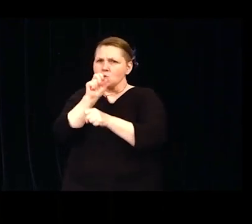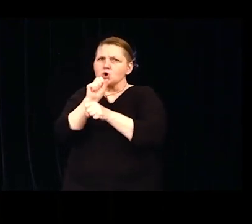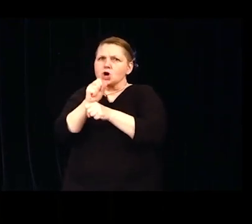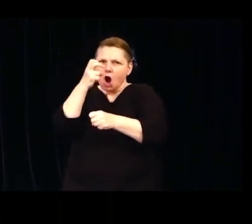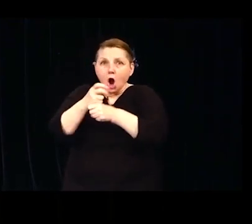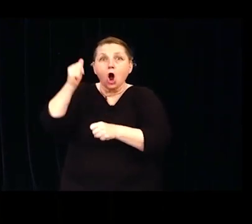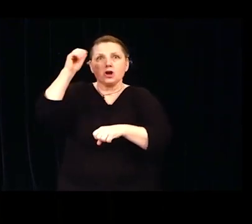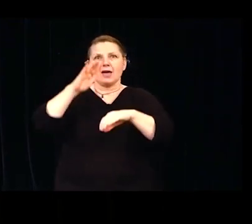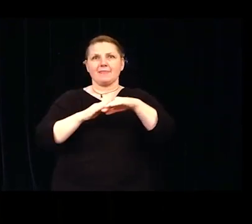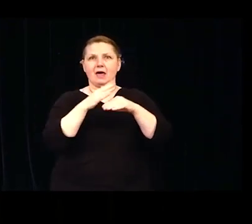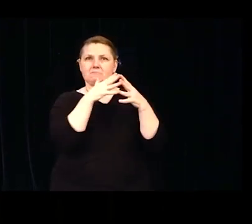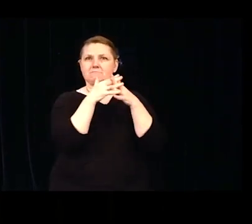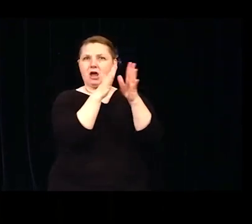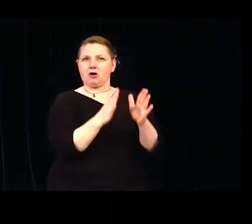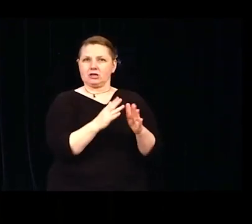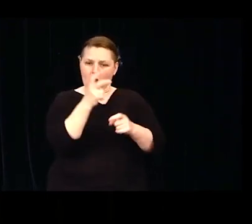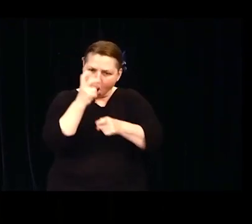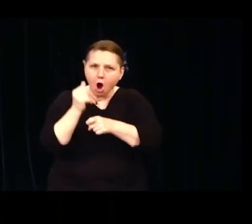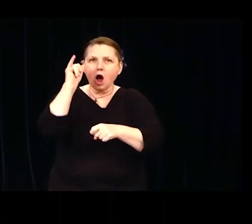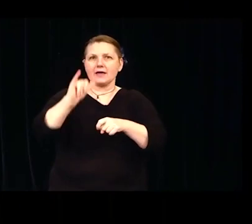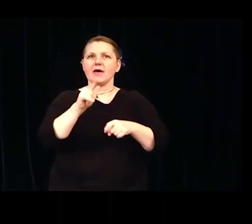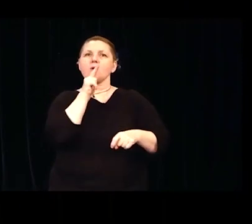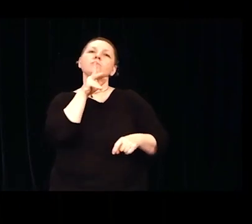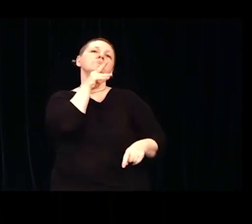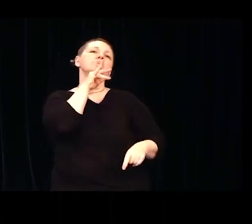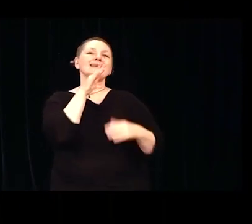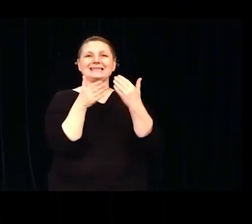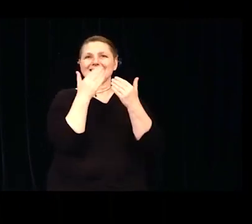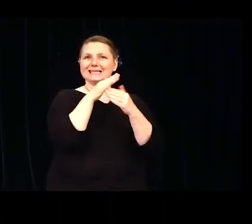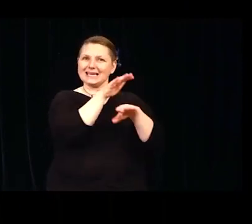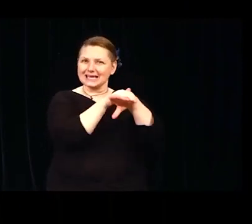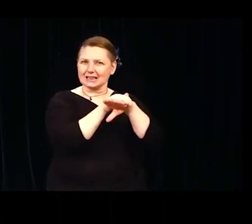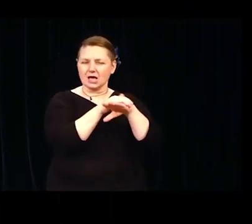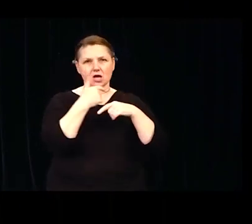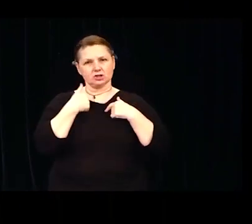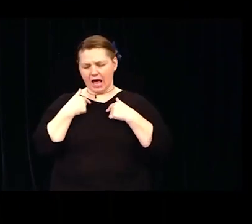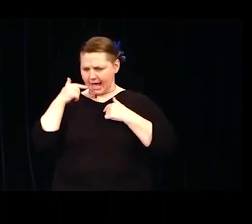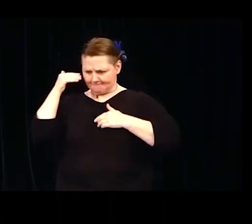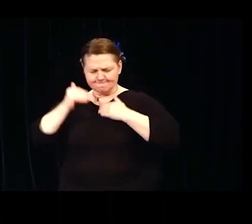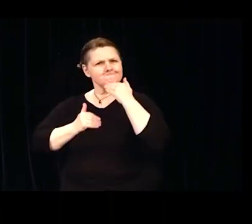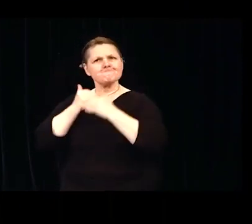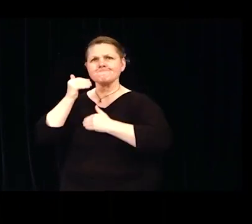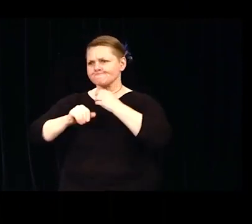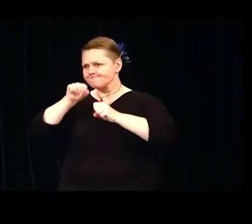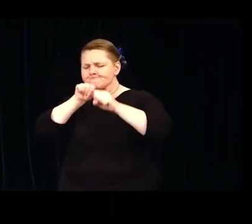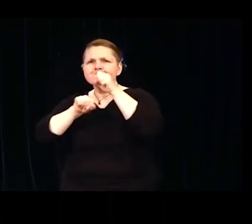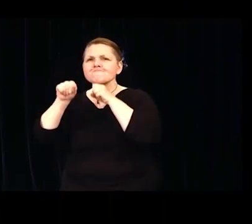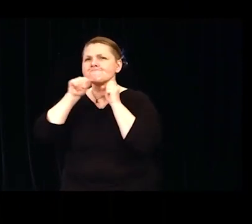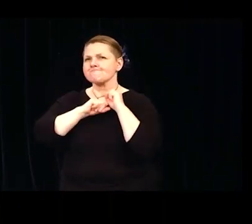Although I was scared, I wasn't afraid of failure because now I knew what success looked like.